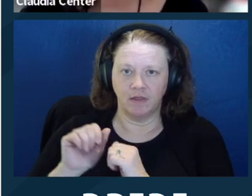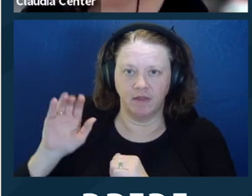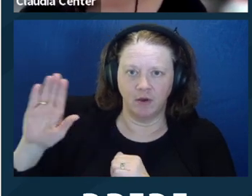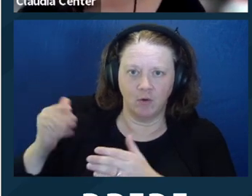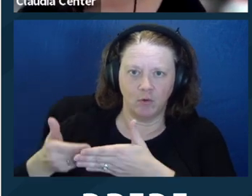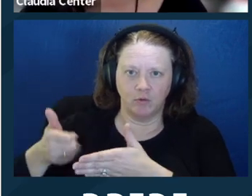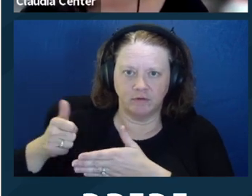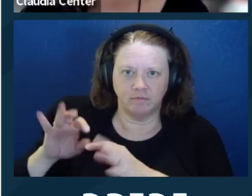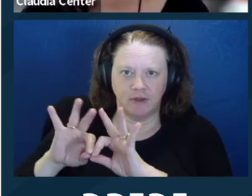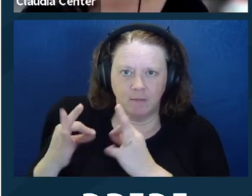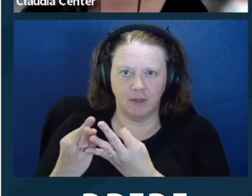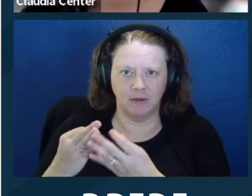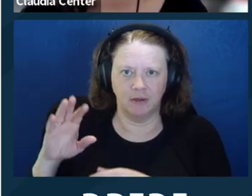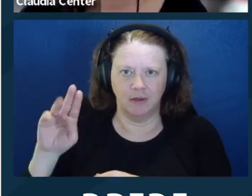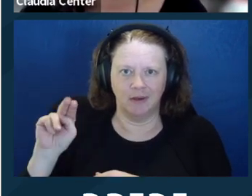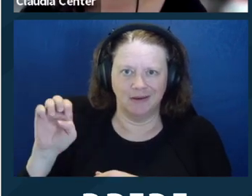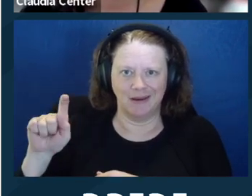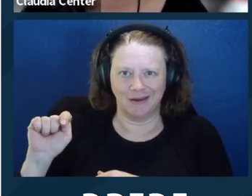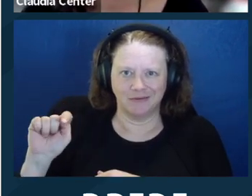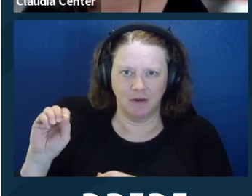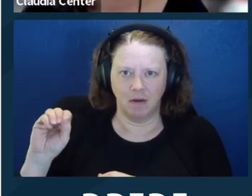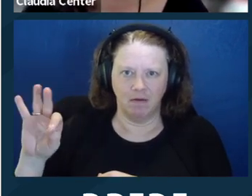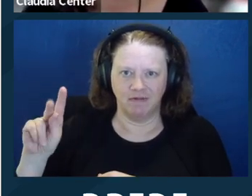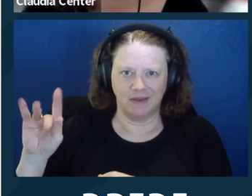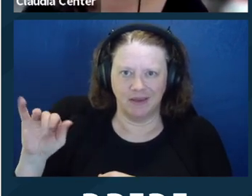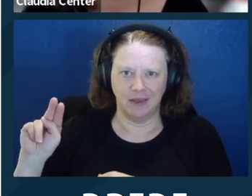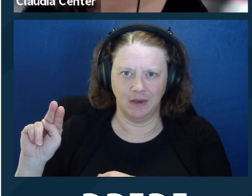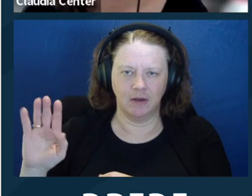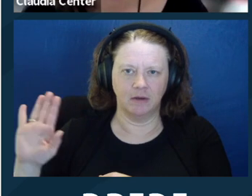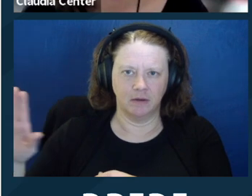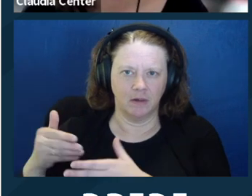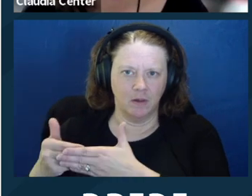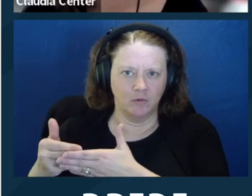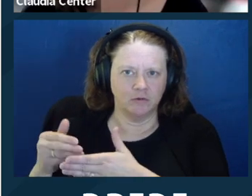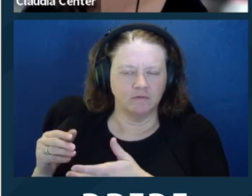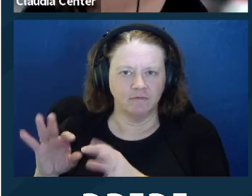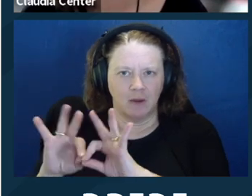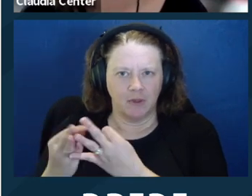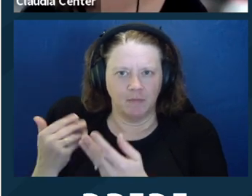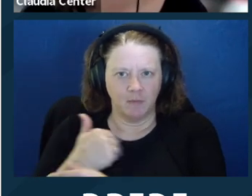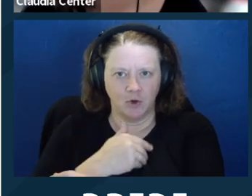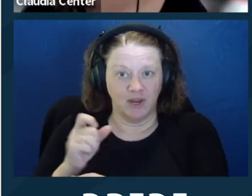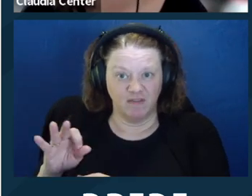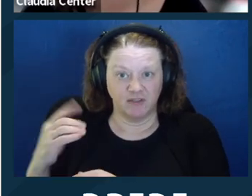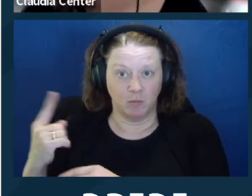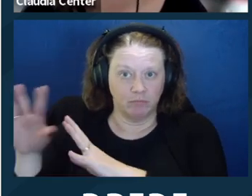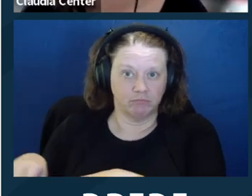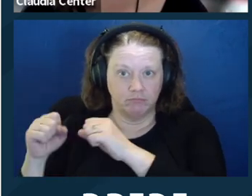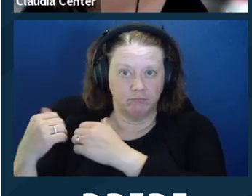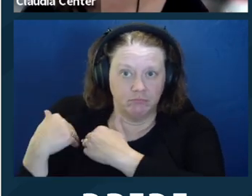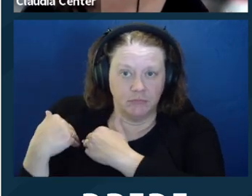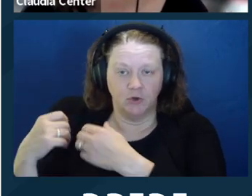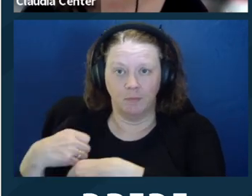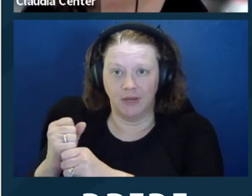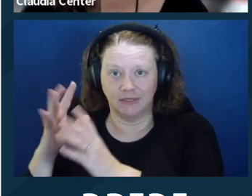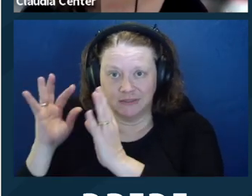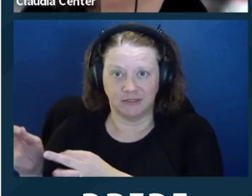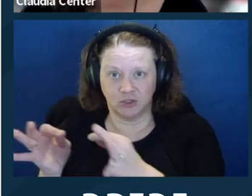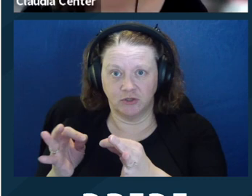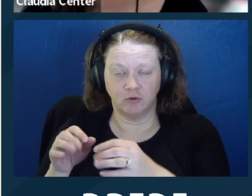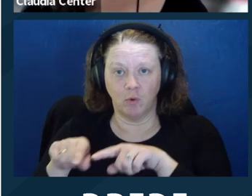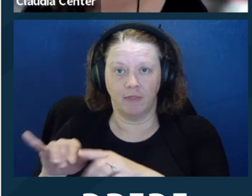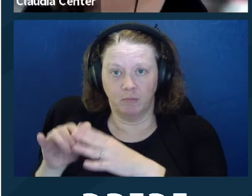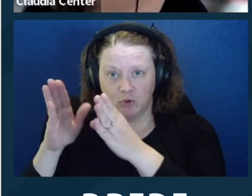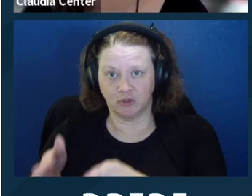you might need to consult with next of kin about if they're making decisions while the